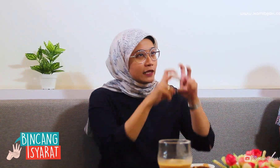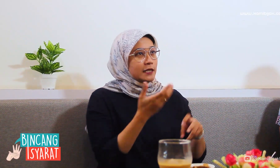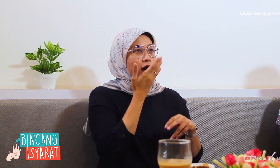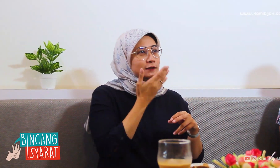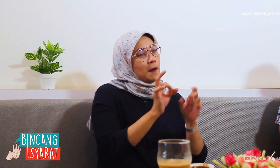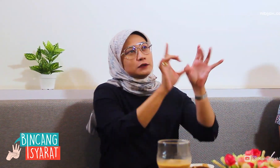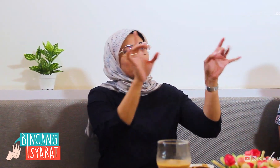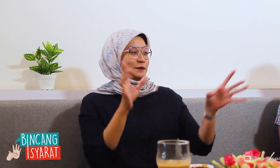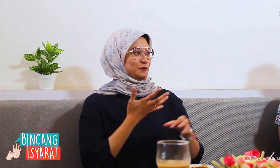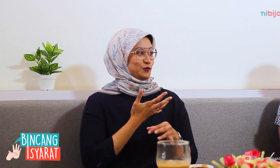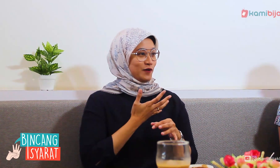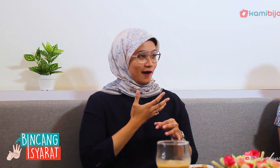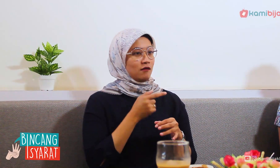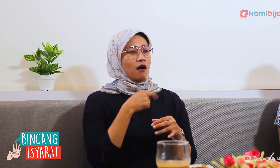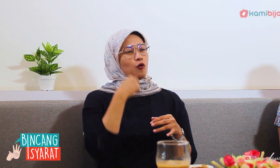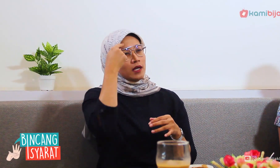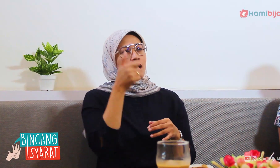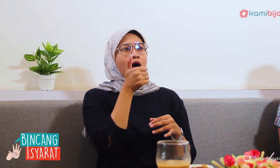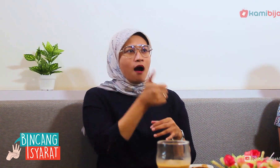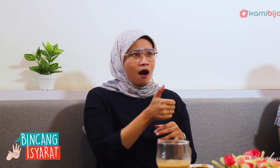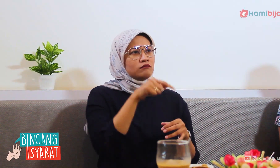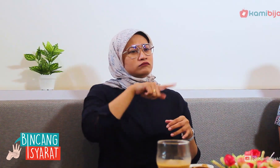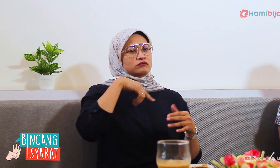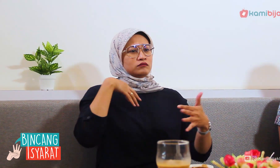Researching languages and all that.